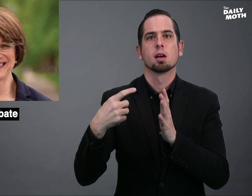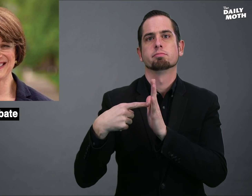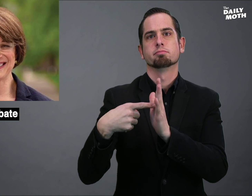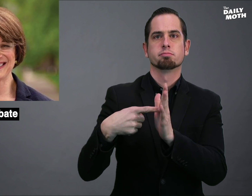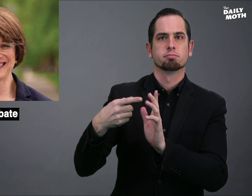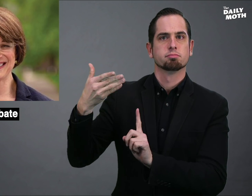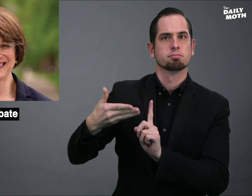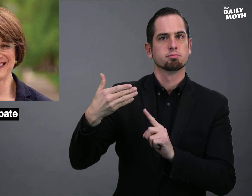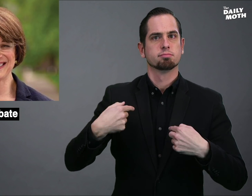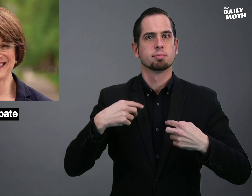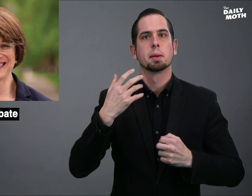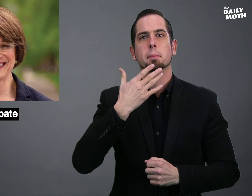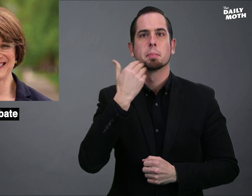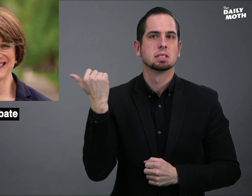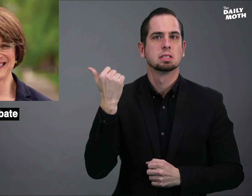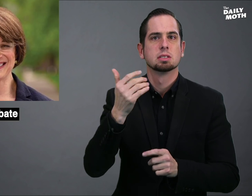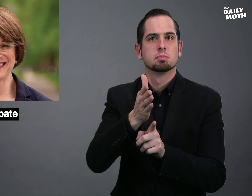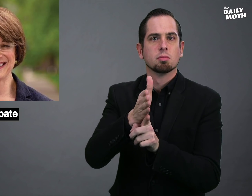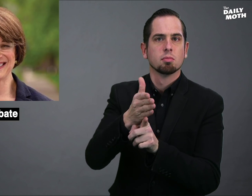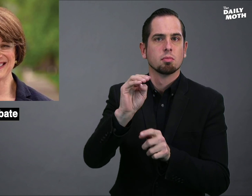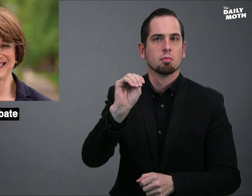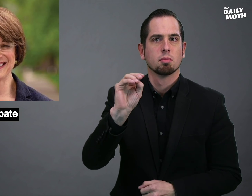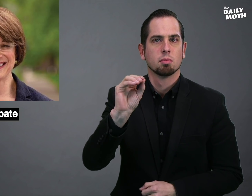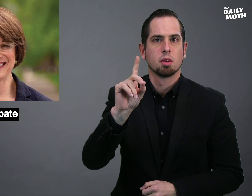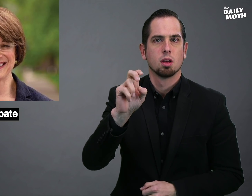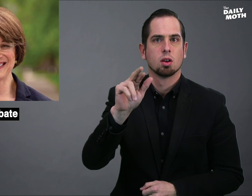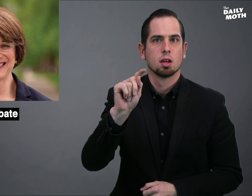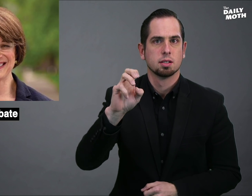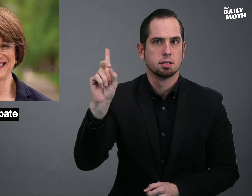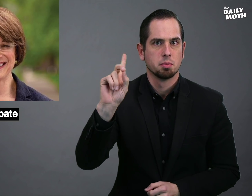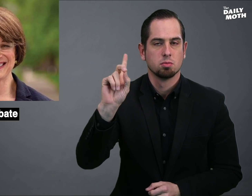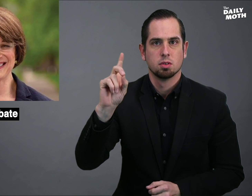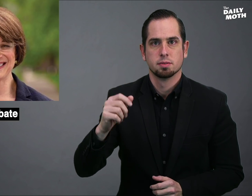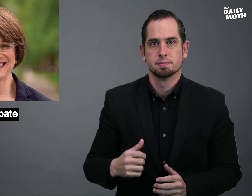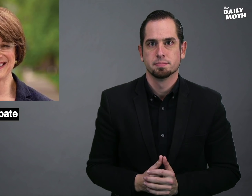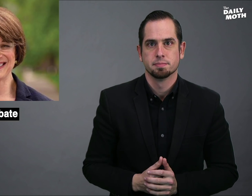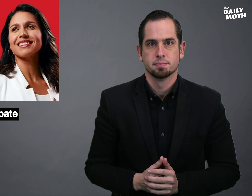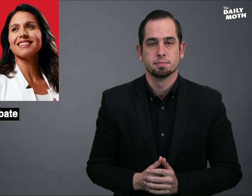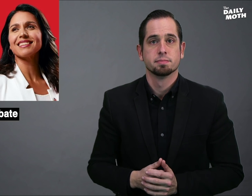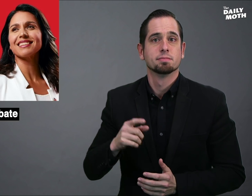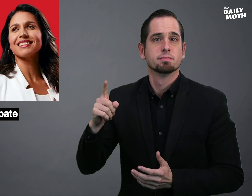present herself as the best moderate Democrat.